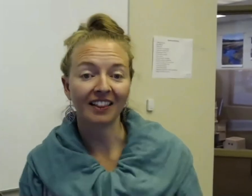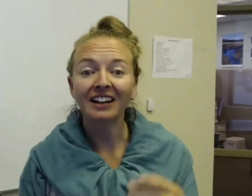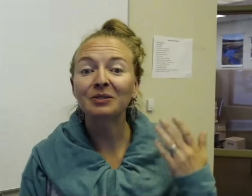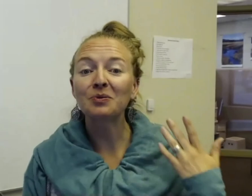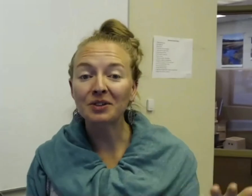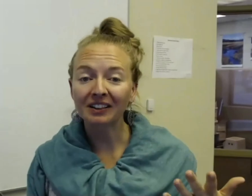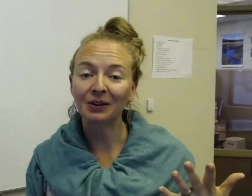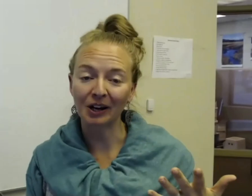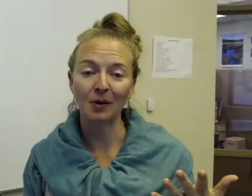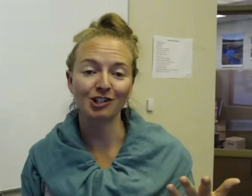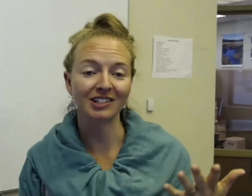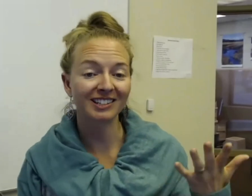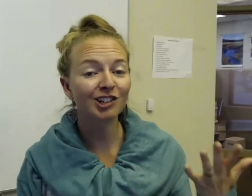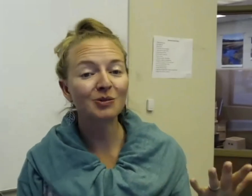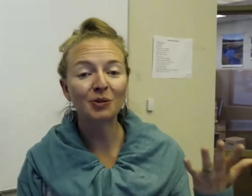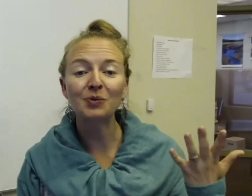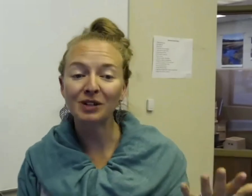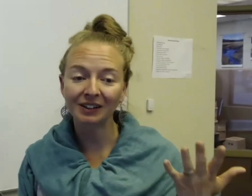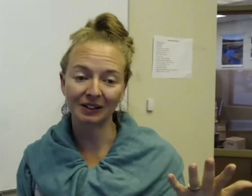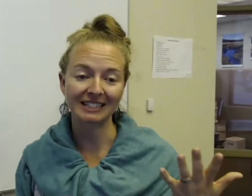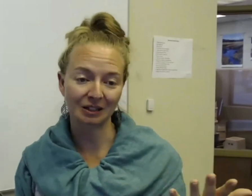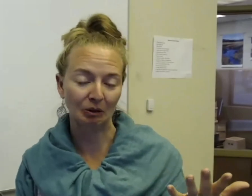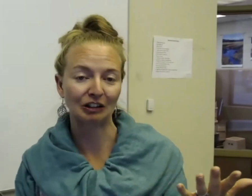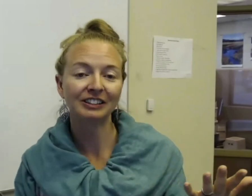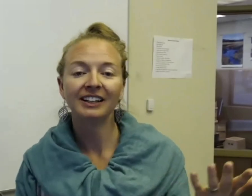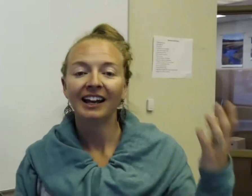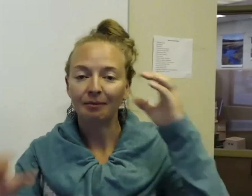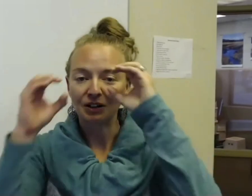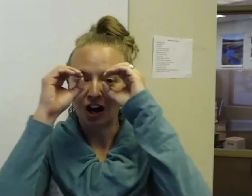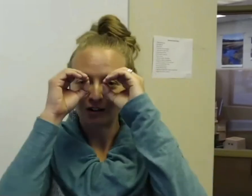And that's a really great question because the two are really, really similar, and binoculars